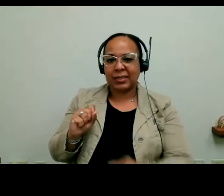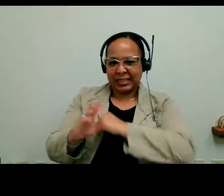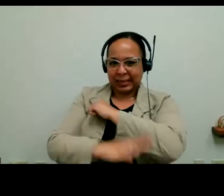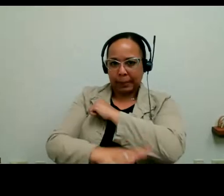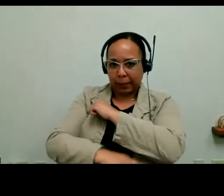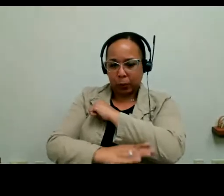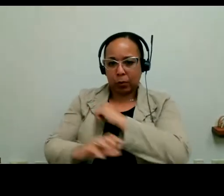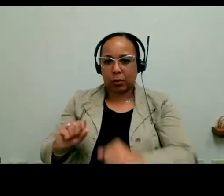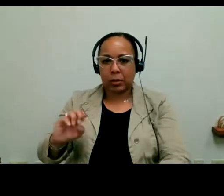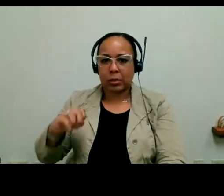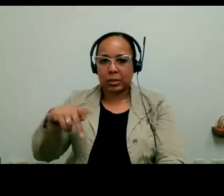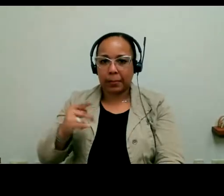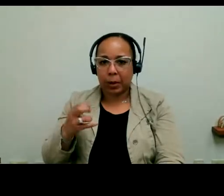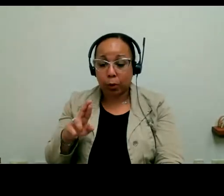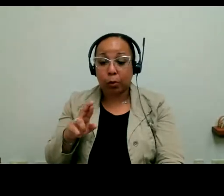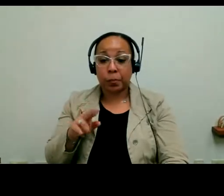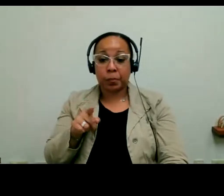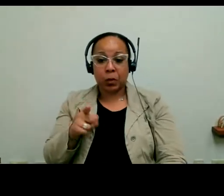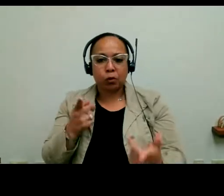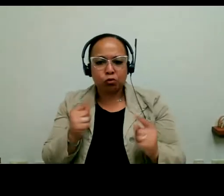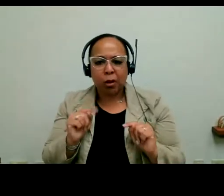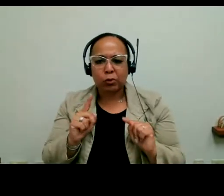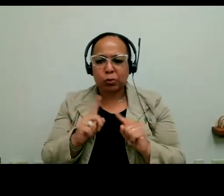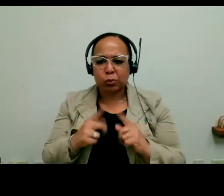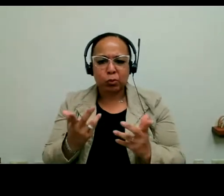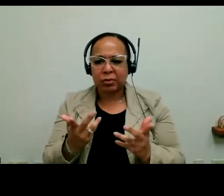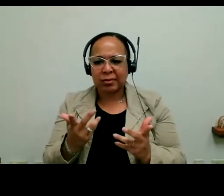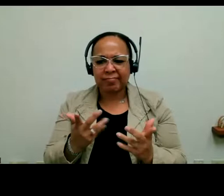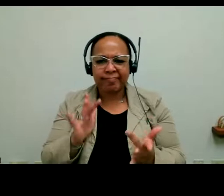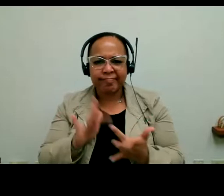September. And that -- for anyone who tries to talk to City during that